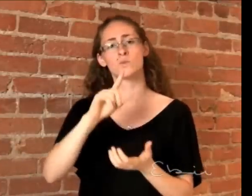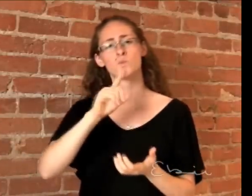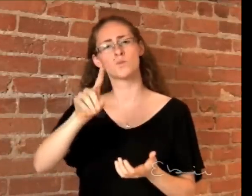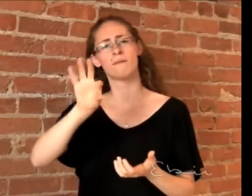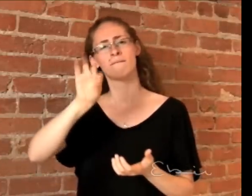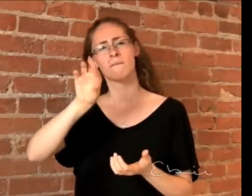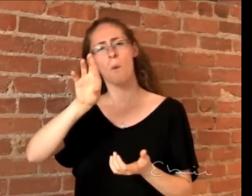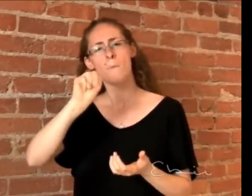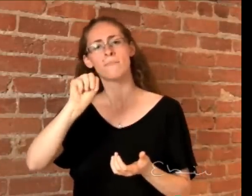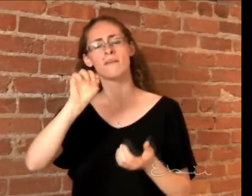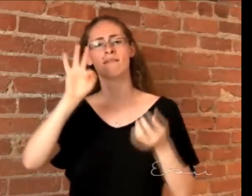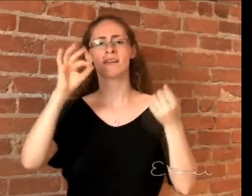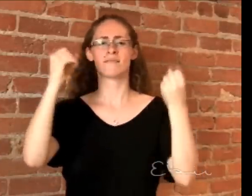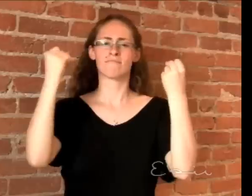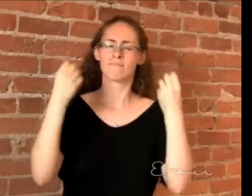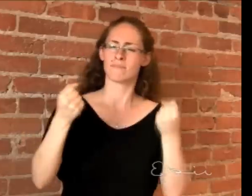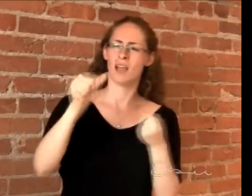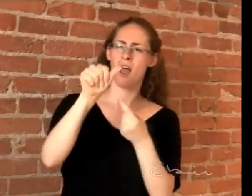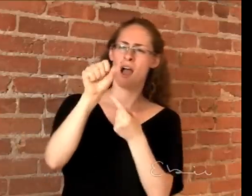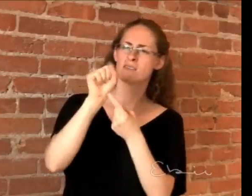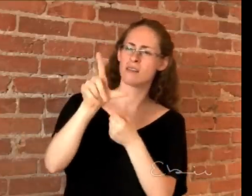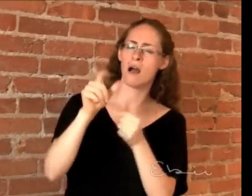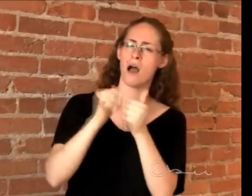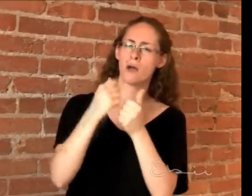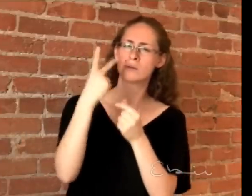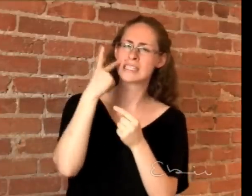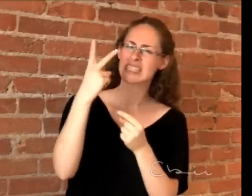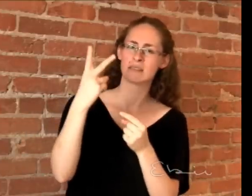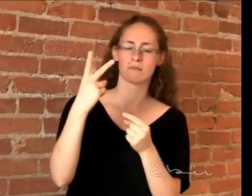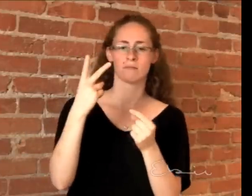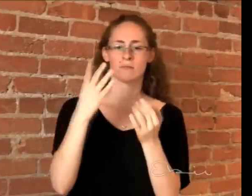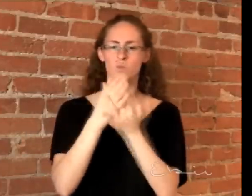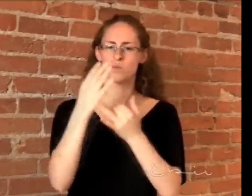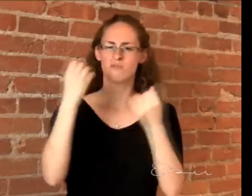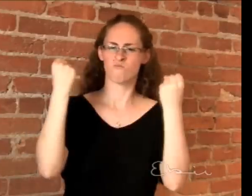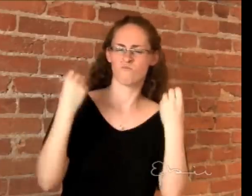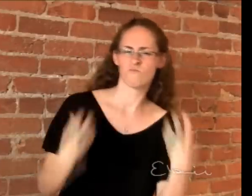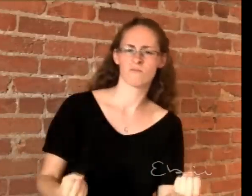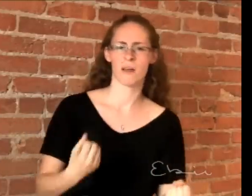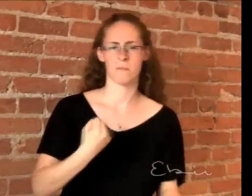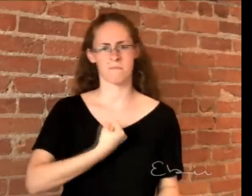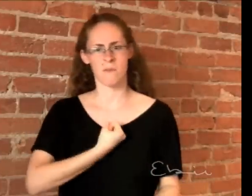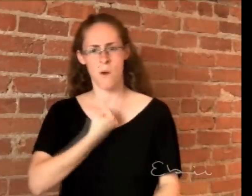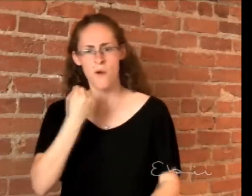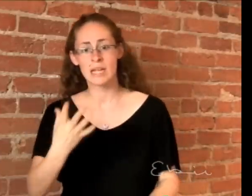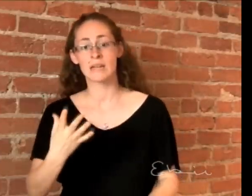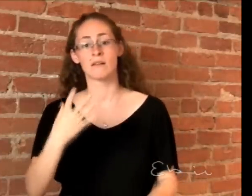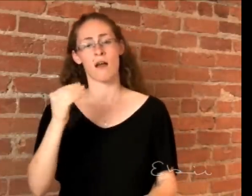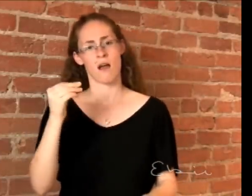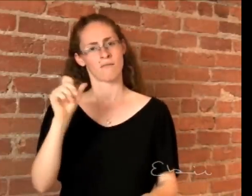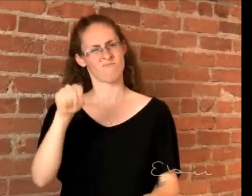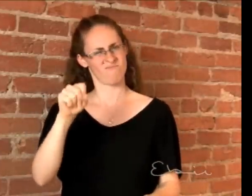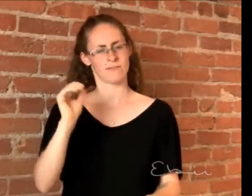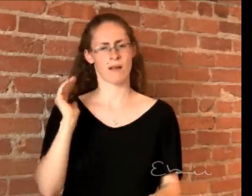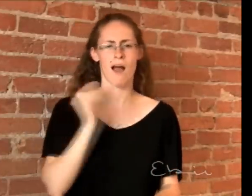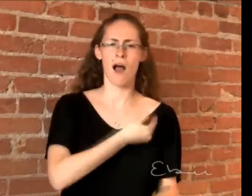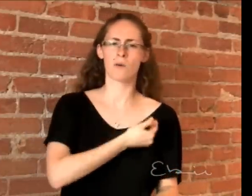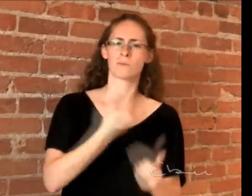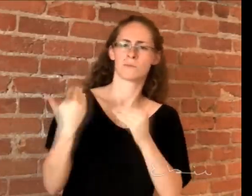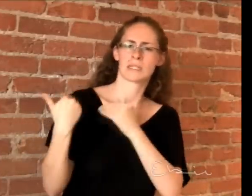form of ASL is made possible by sharing stories and poetry. I also believe it is our responsibility and